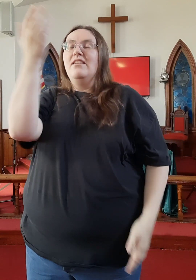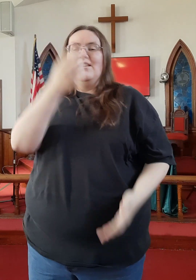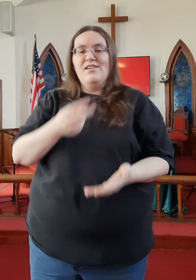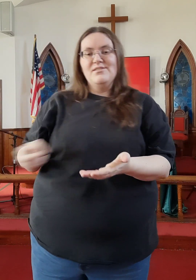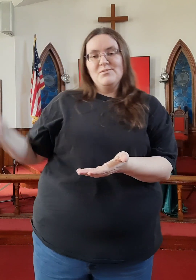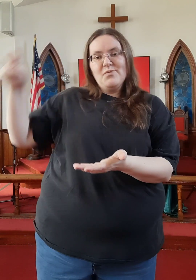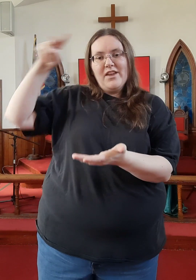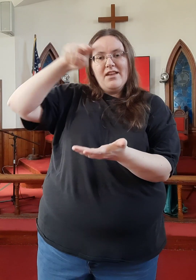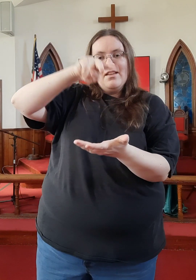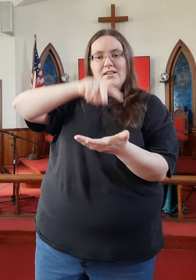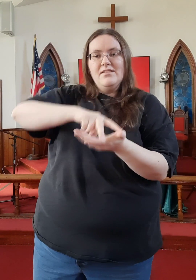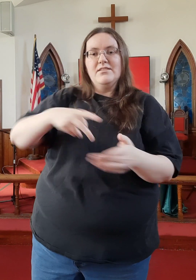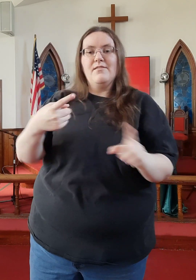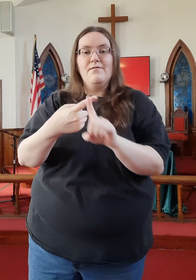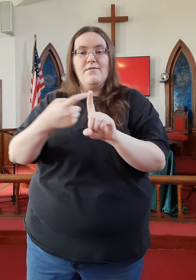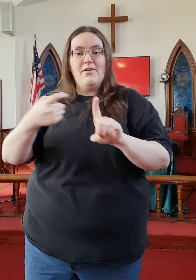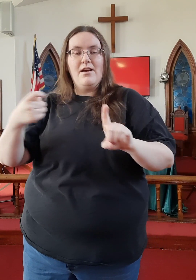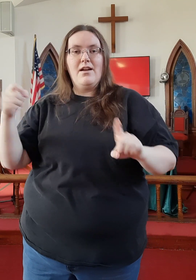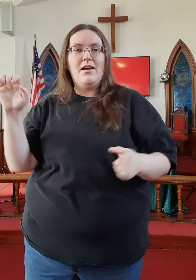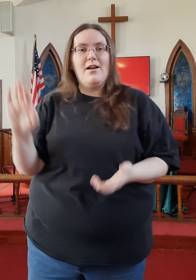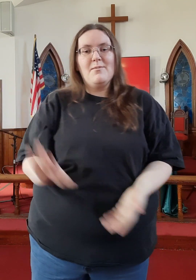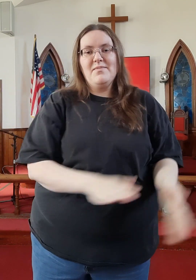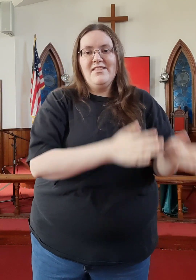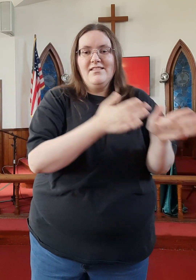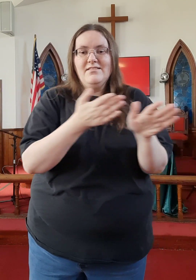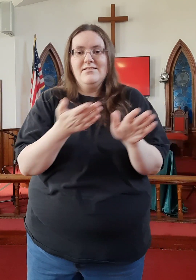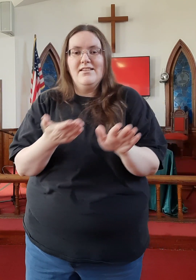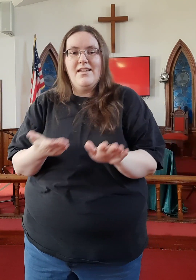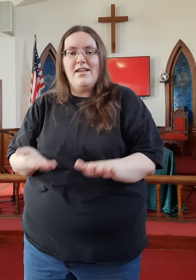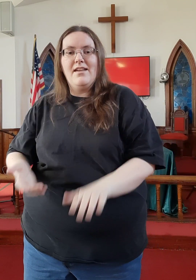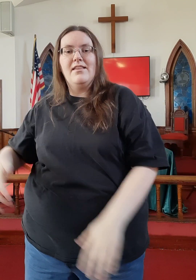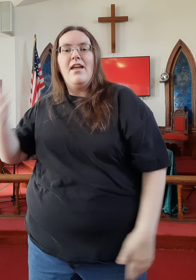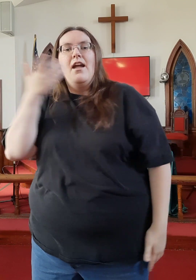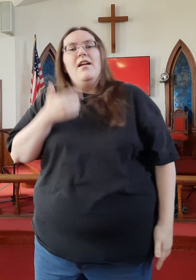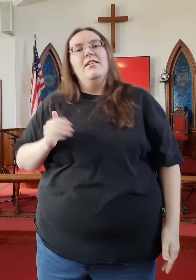He is risen from the dead